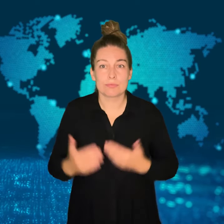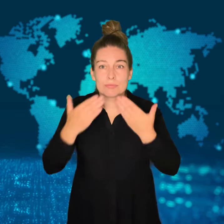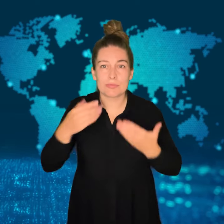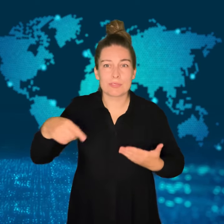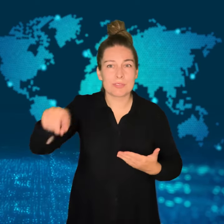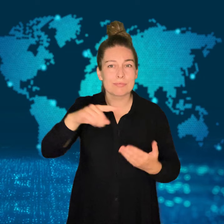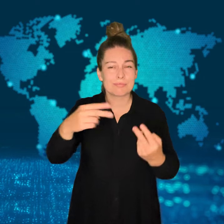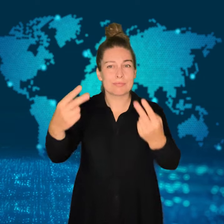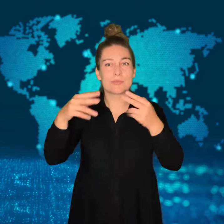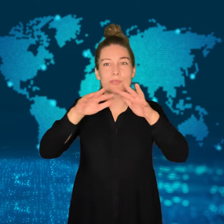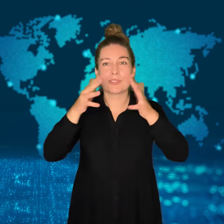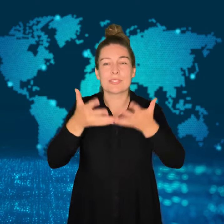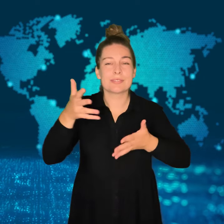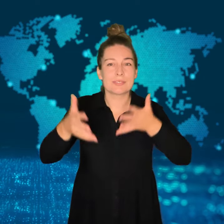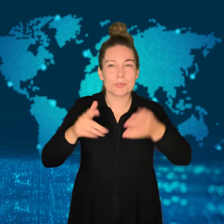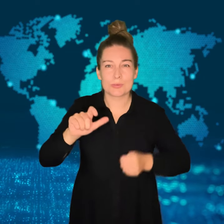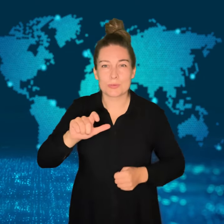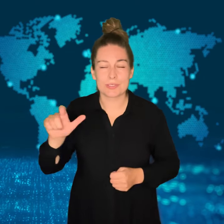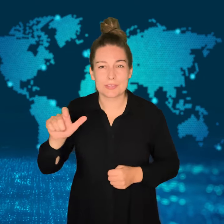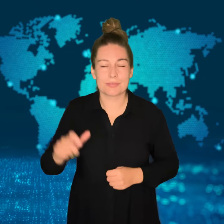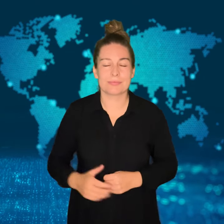Thank you for watching WorldSign Week.